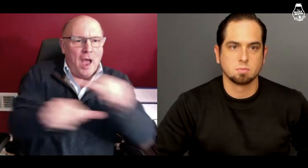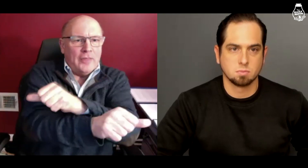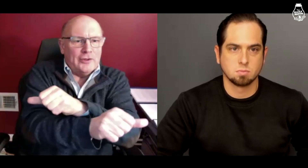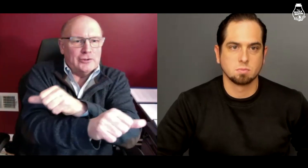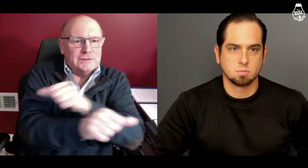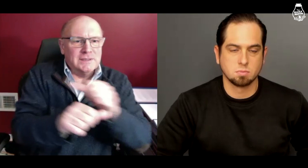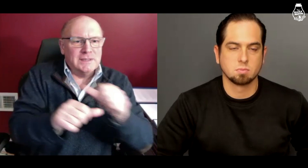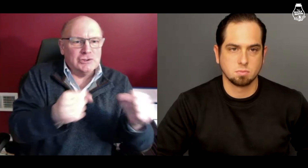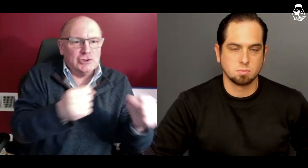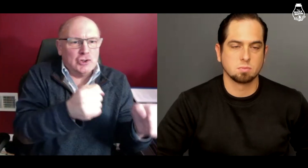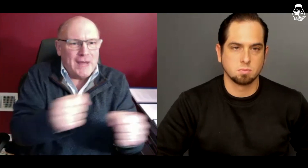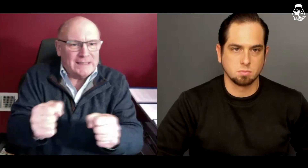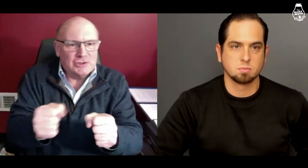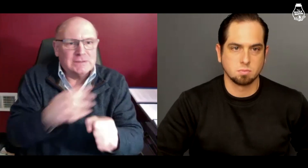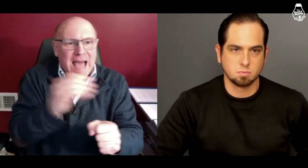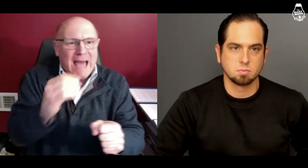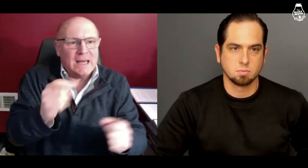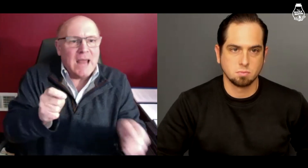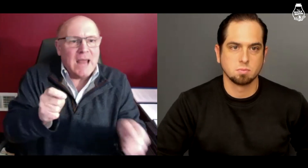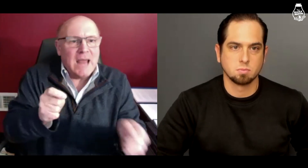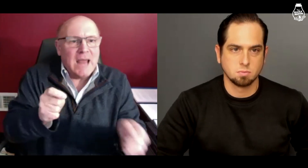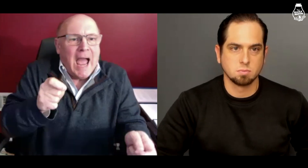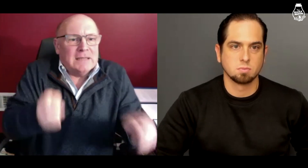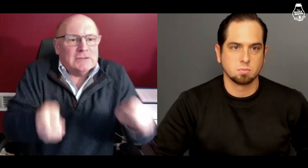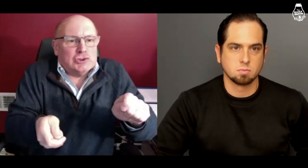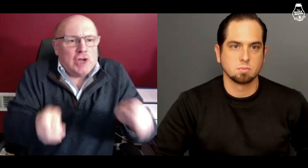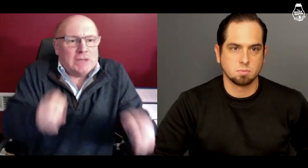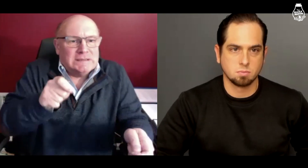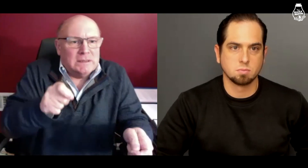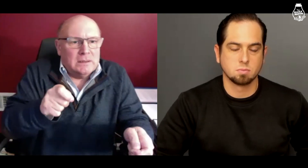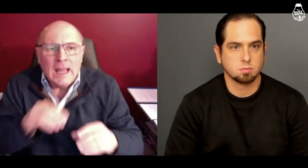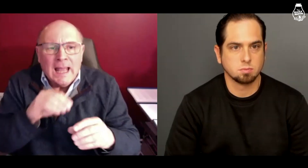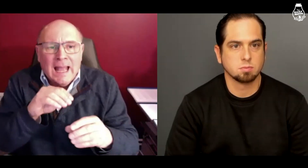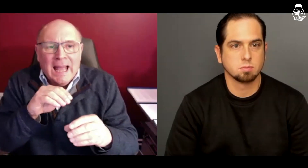the opposite side's strategies and adjust.